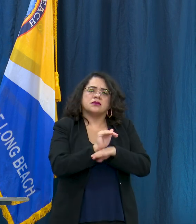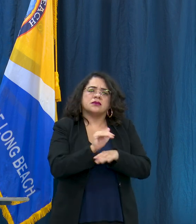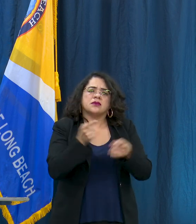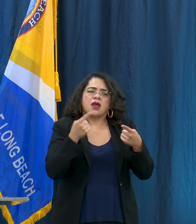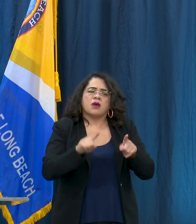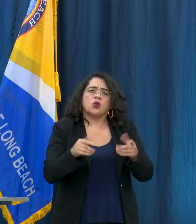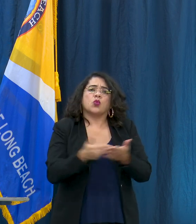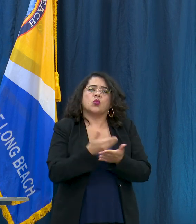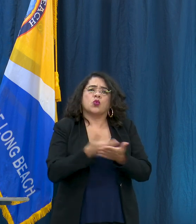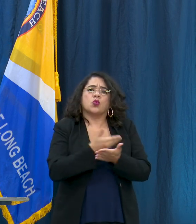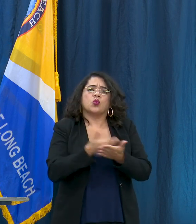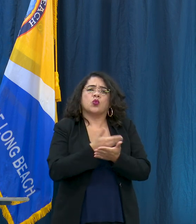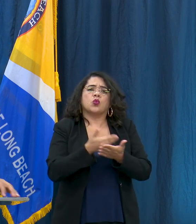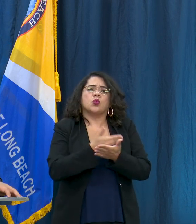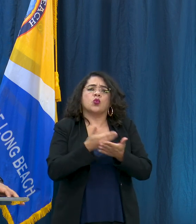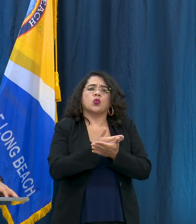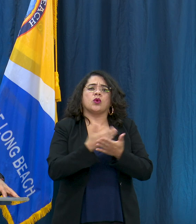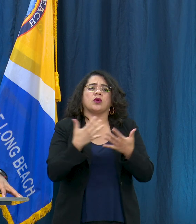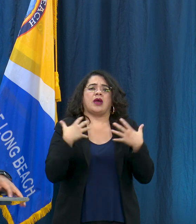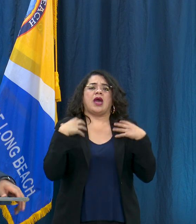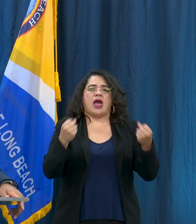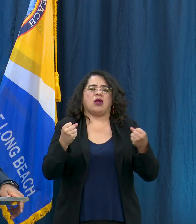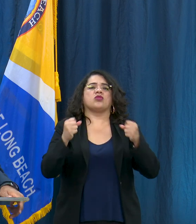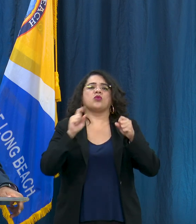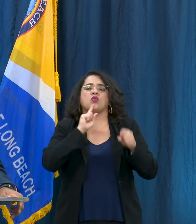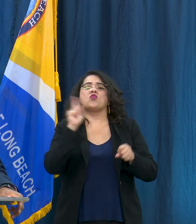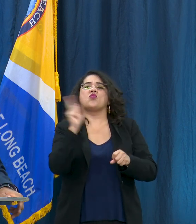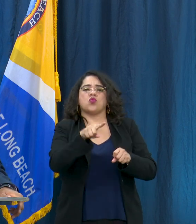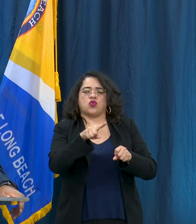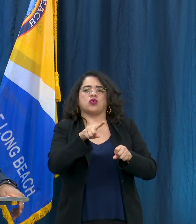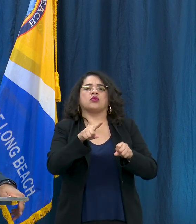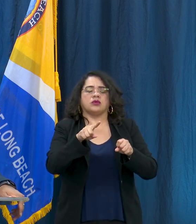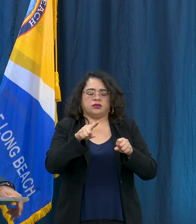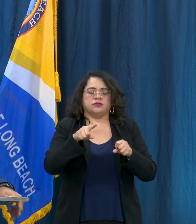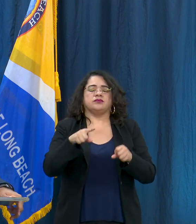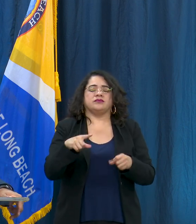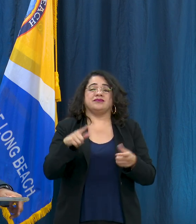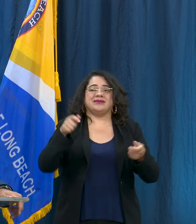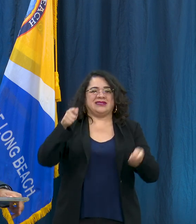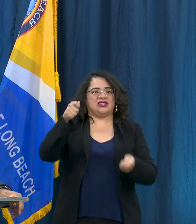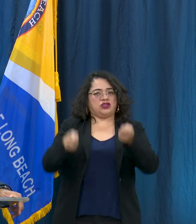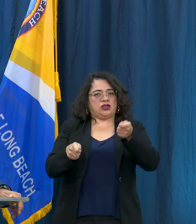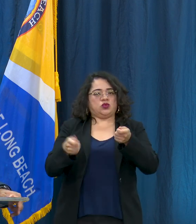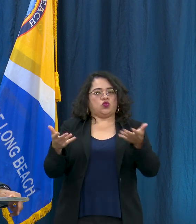just want to note one kind of change in the health order that LA County also